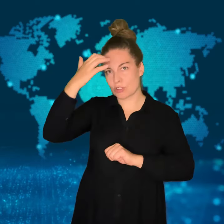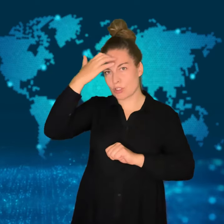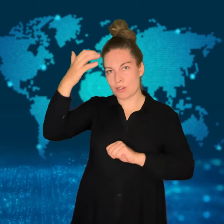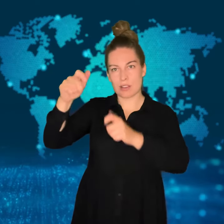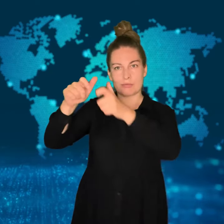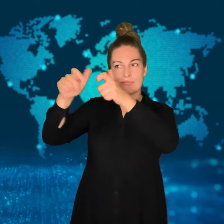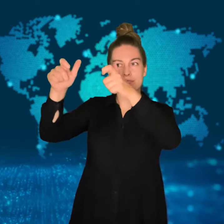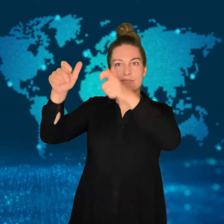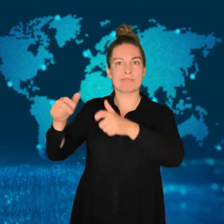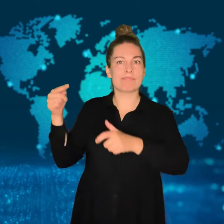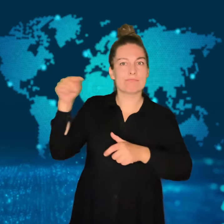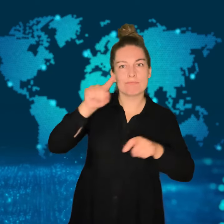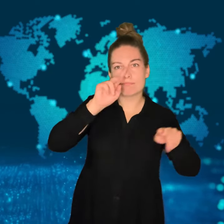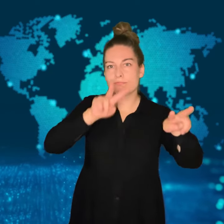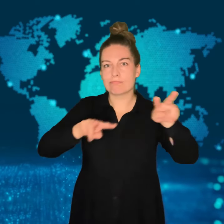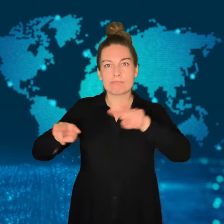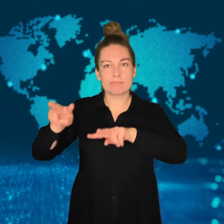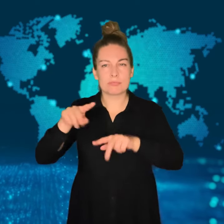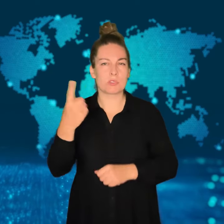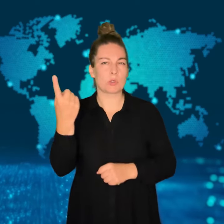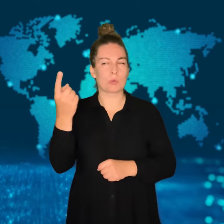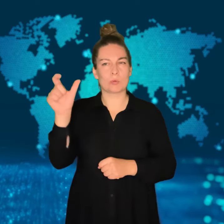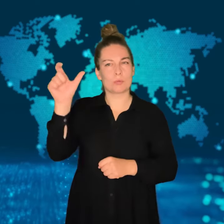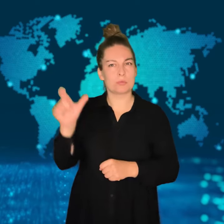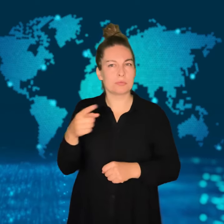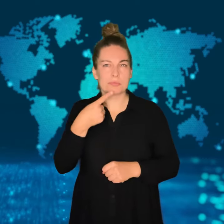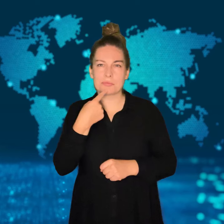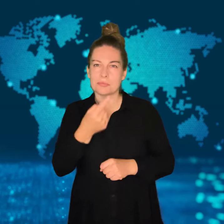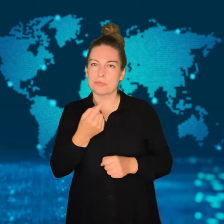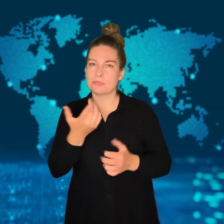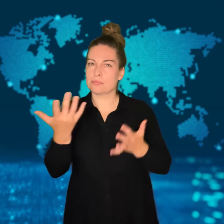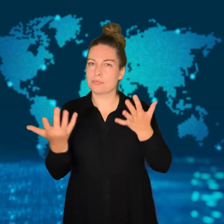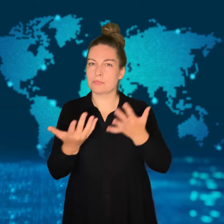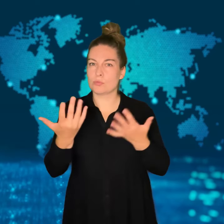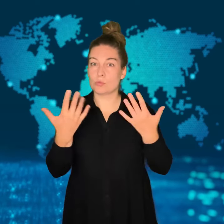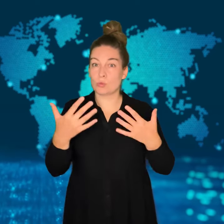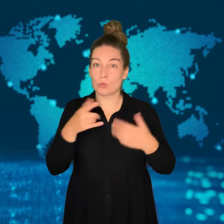A Levira representative said that the cause of the incident will